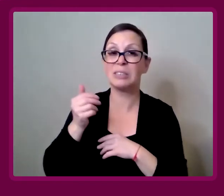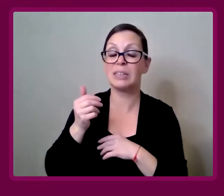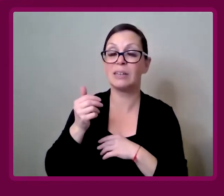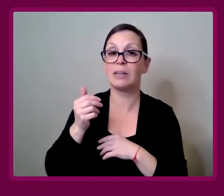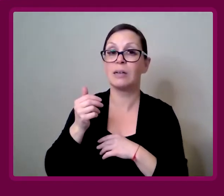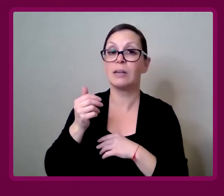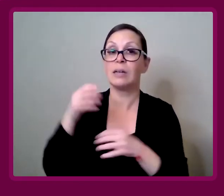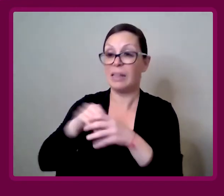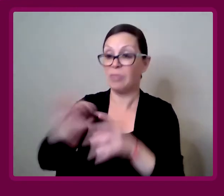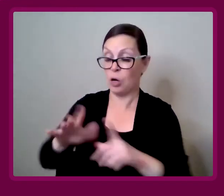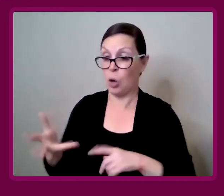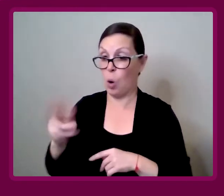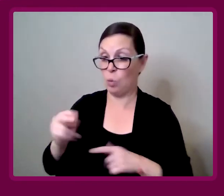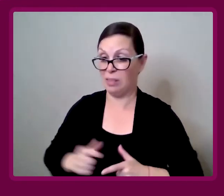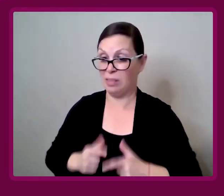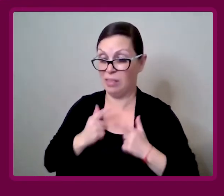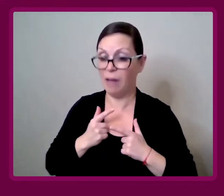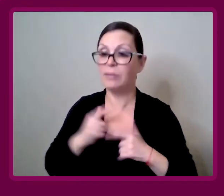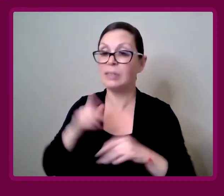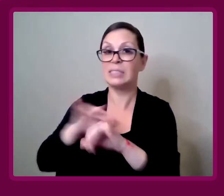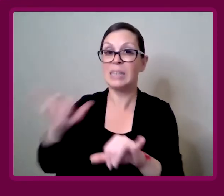the same time.